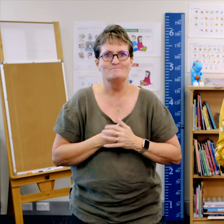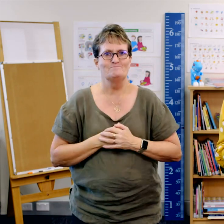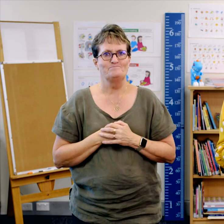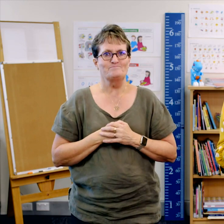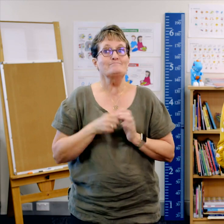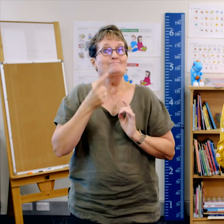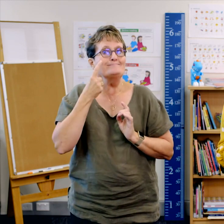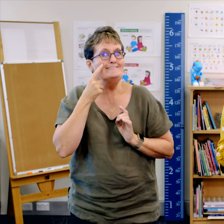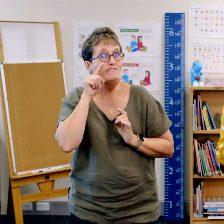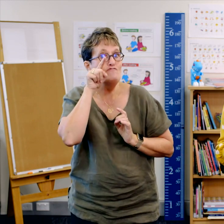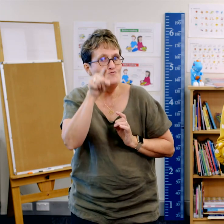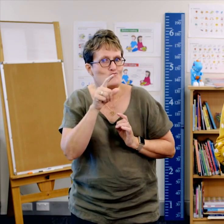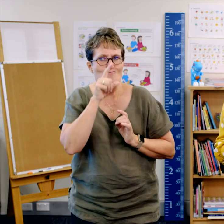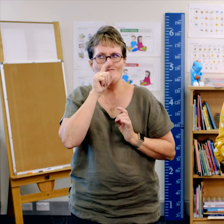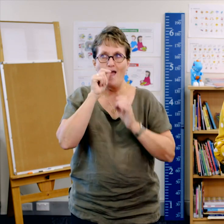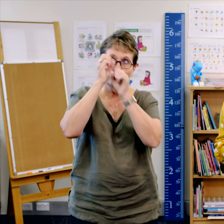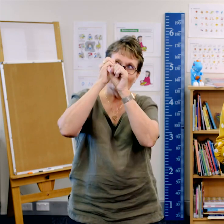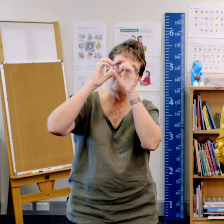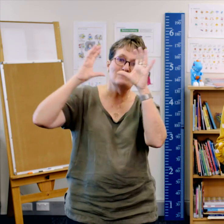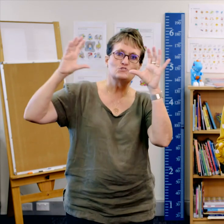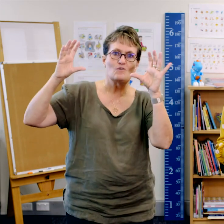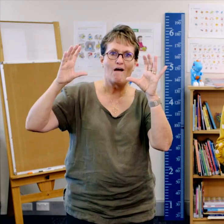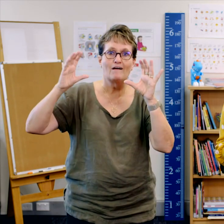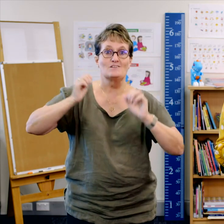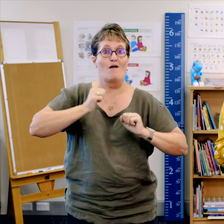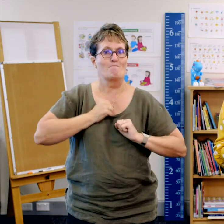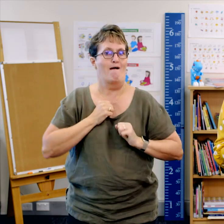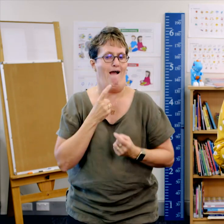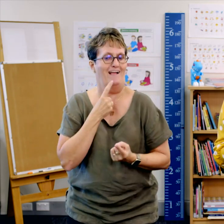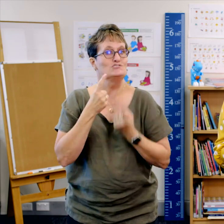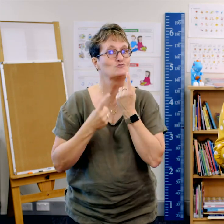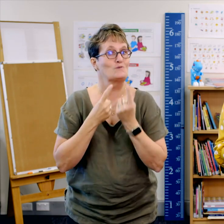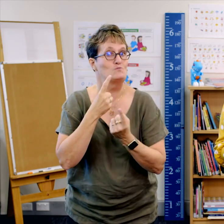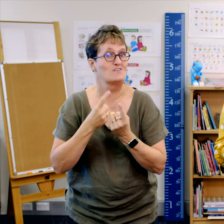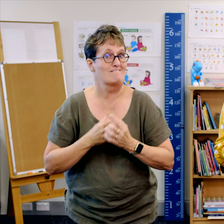Let’s see if you can visualise my description.